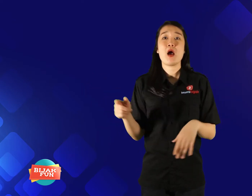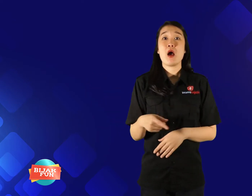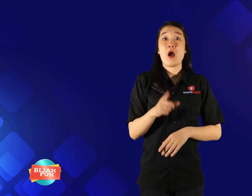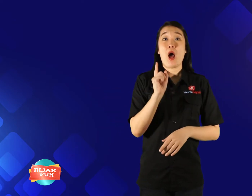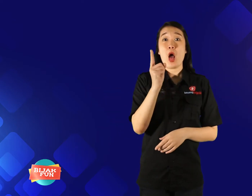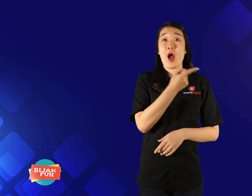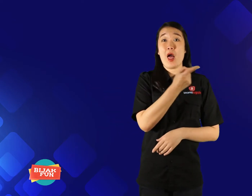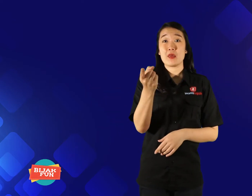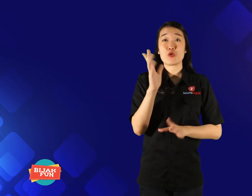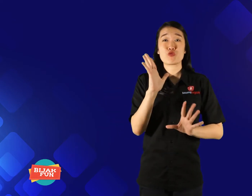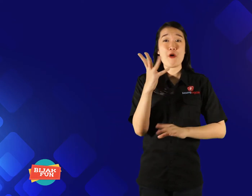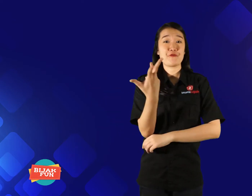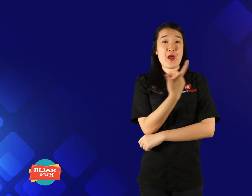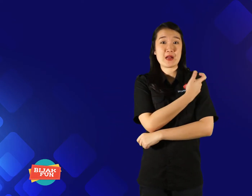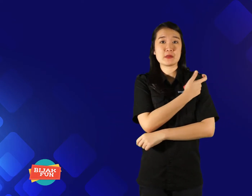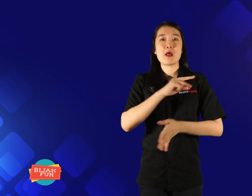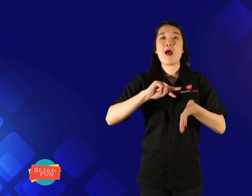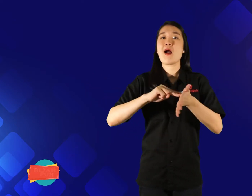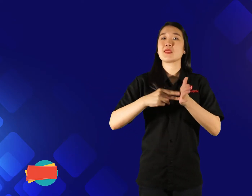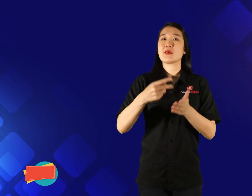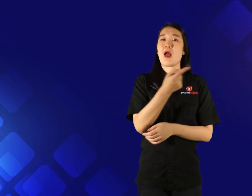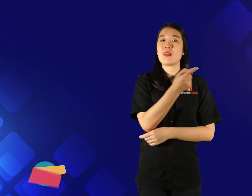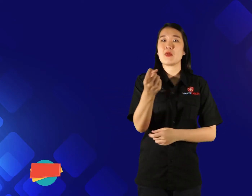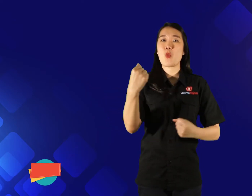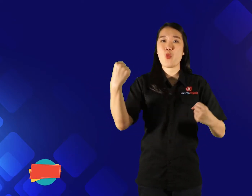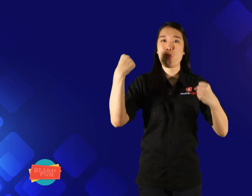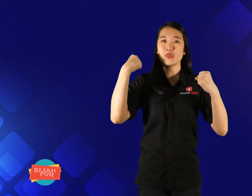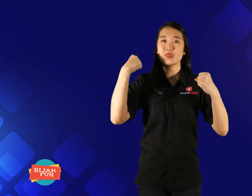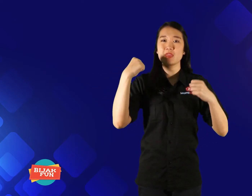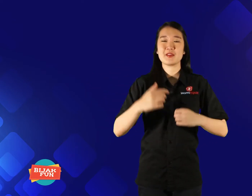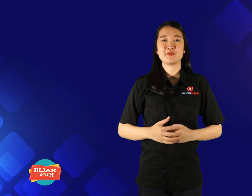If it's vaccinated, it means you're strong!